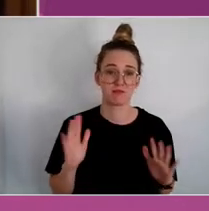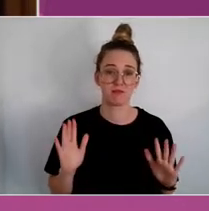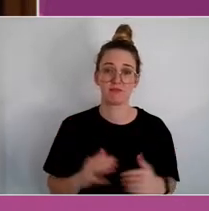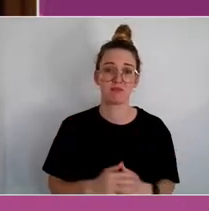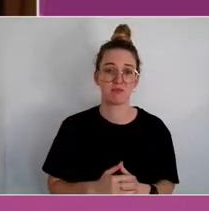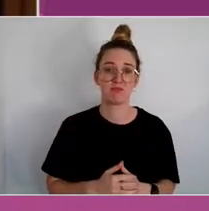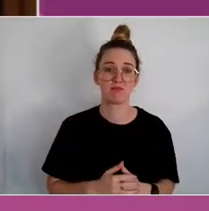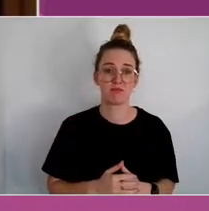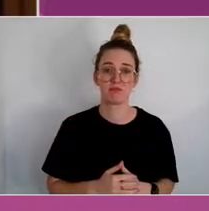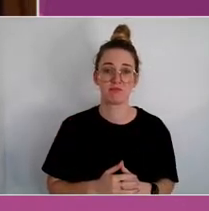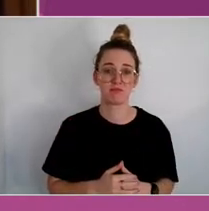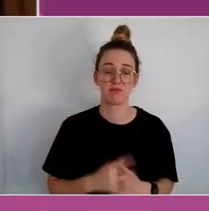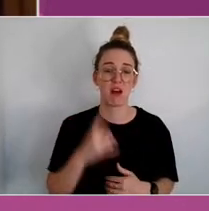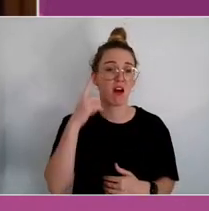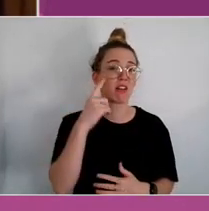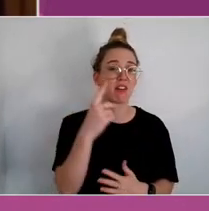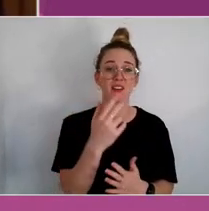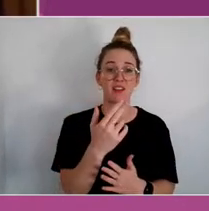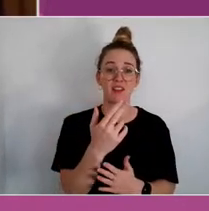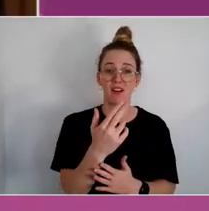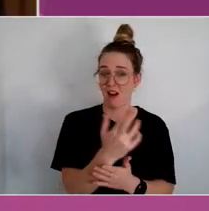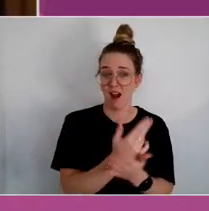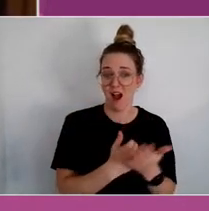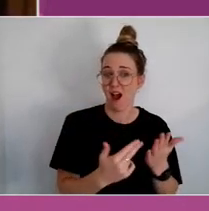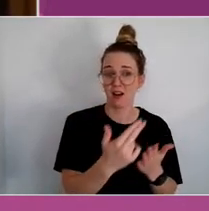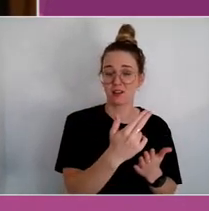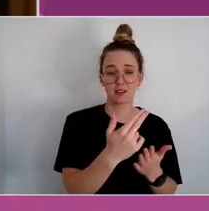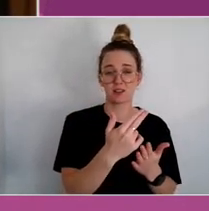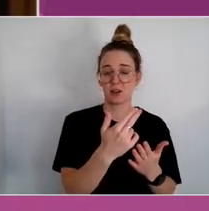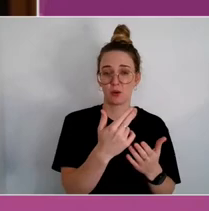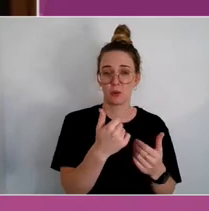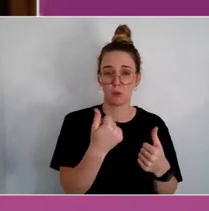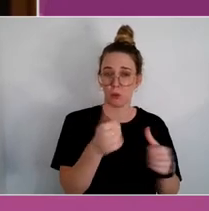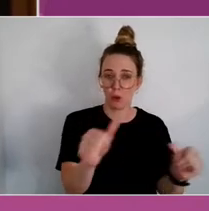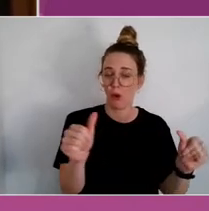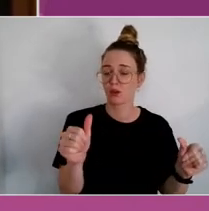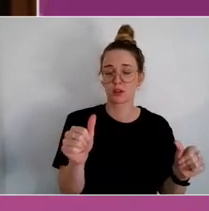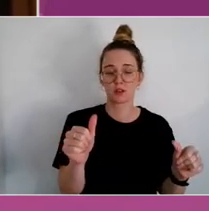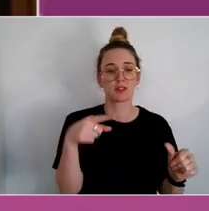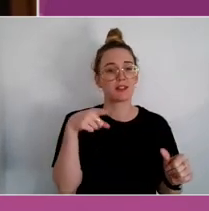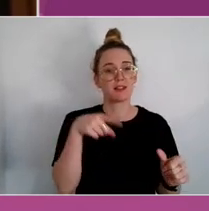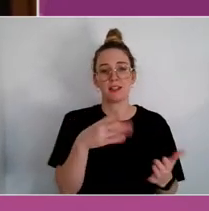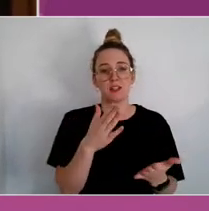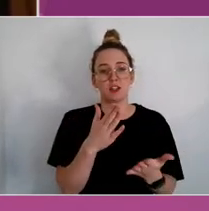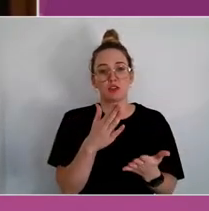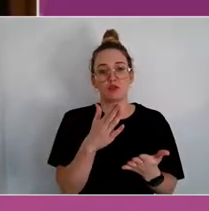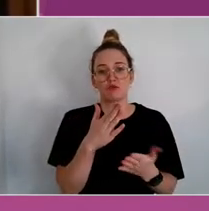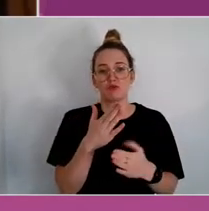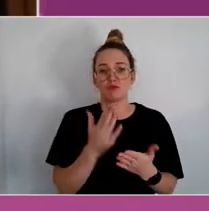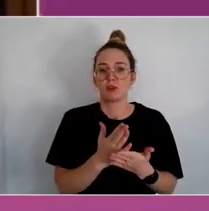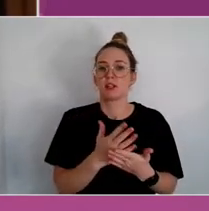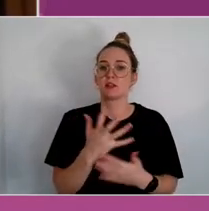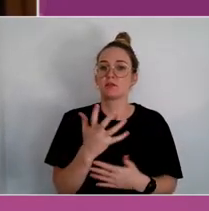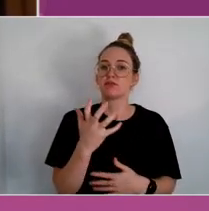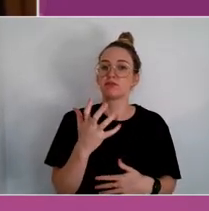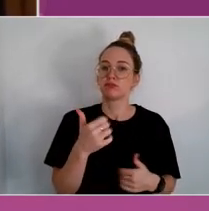I think art, it works, has tremendous potential, but maybe what we need to think about is how